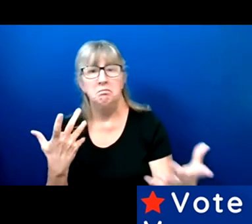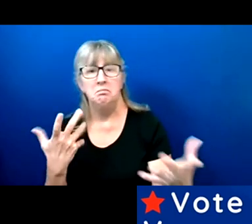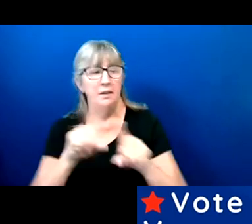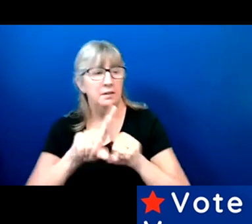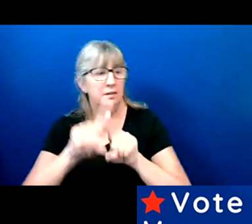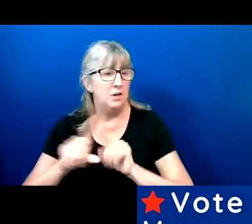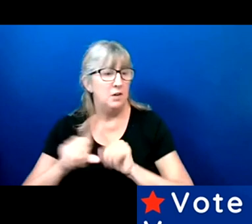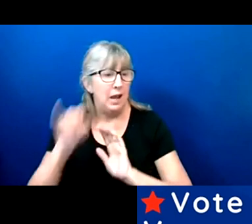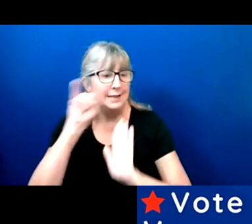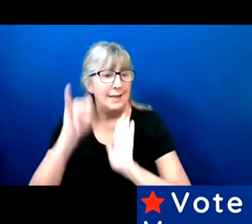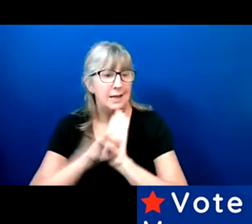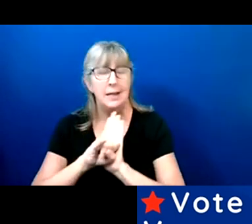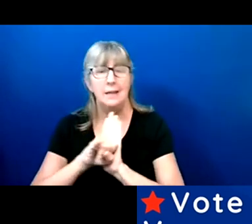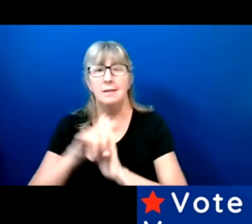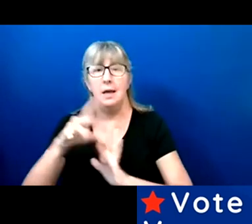are marginalized.